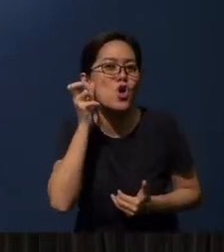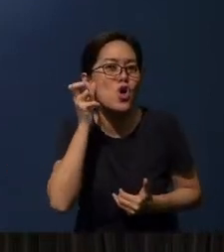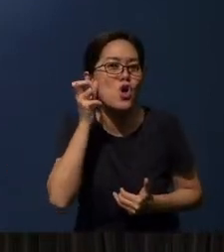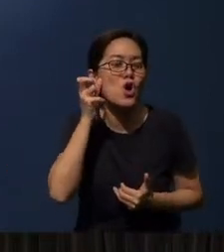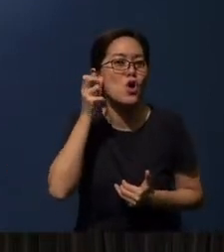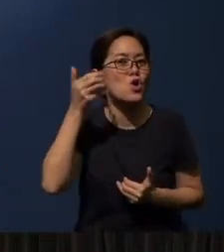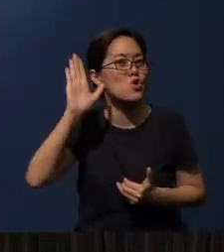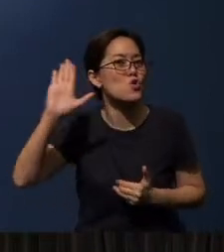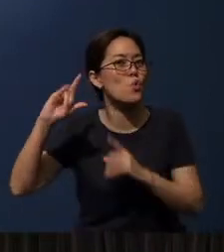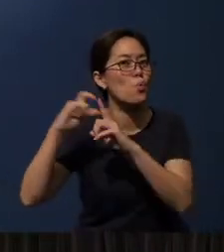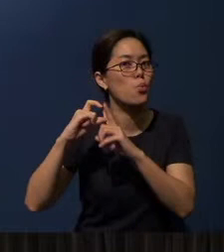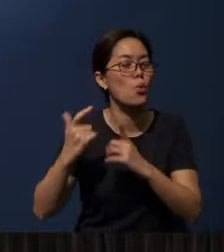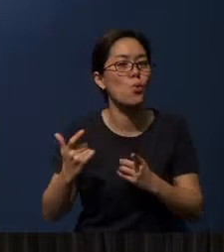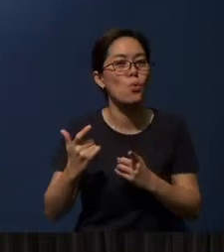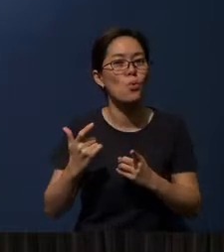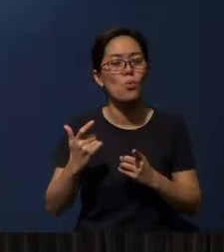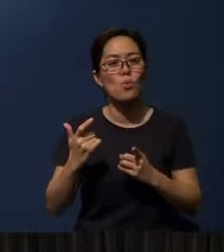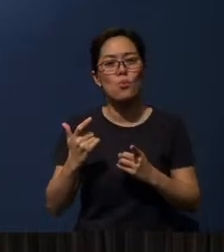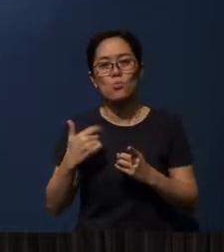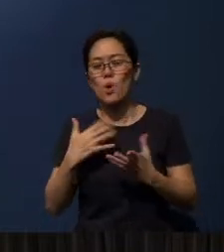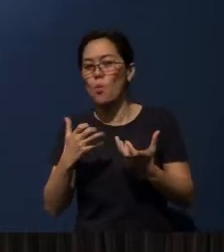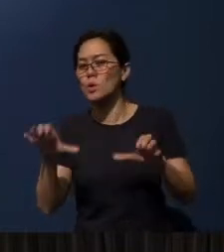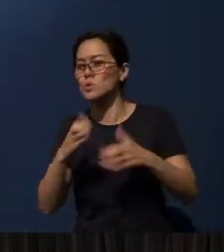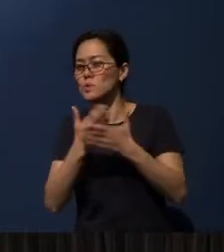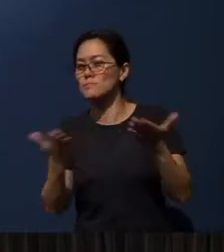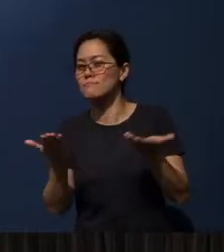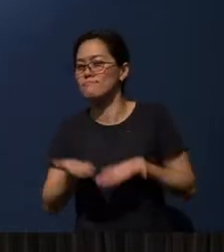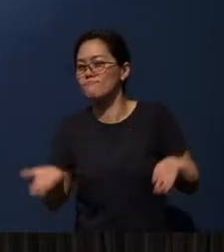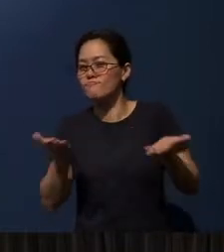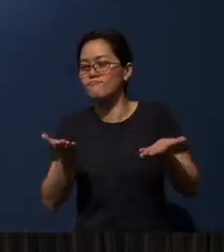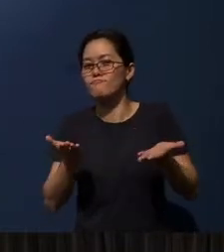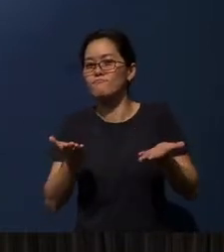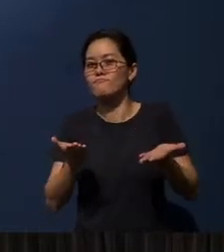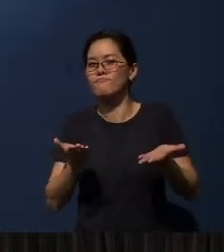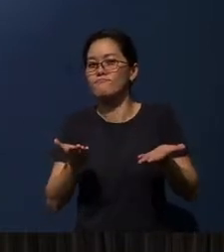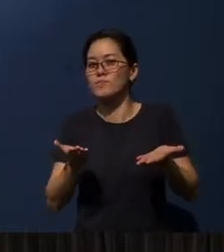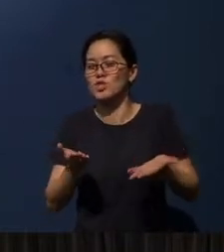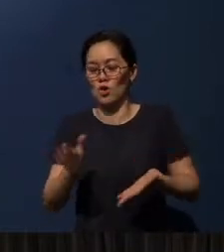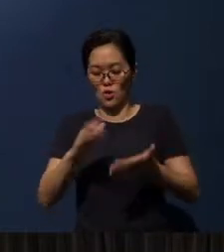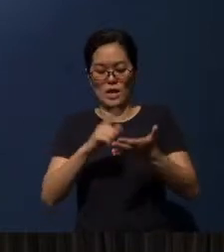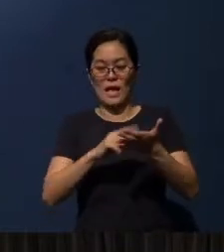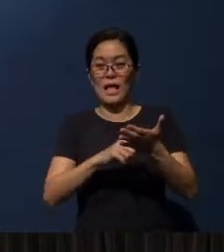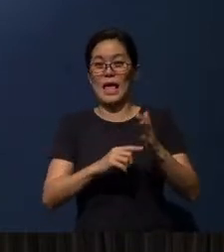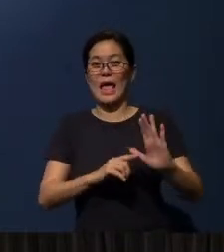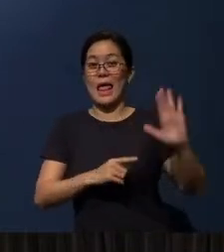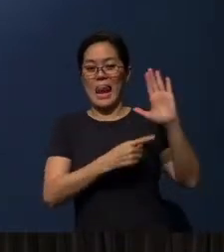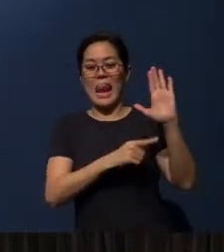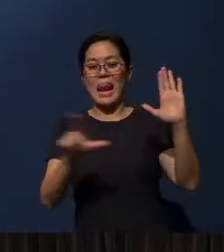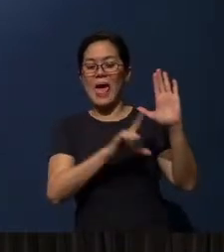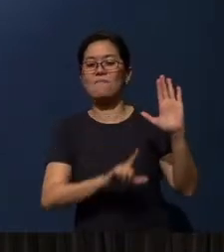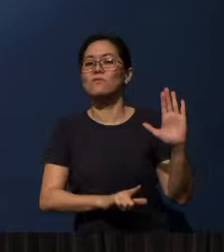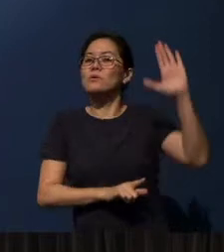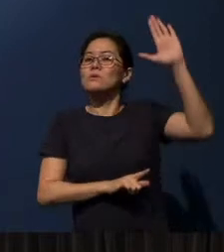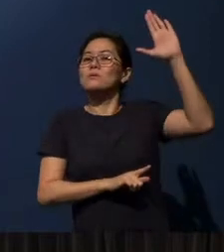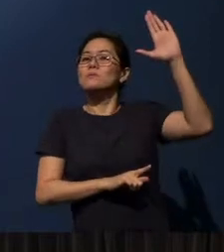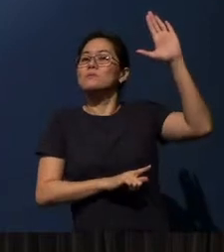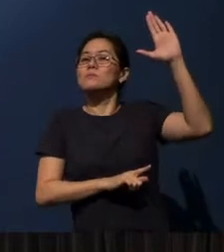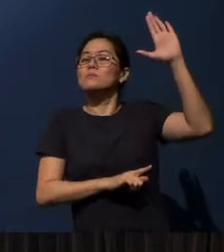Okay, now, I'd like you to do something here. Take out your left hand right now. Can you raise your hand right now?